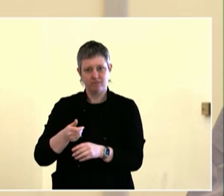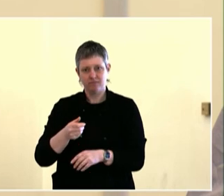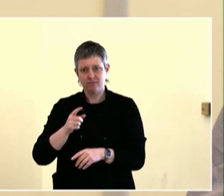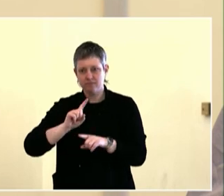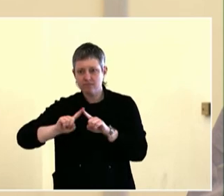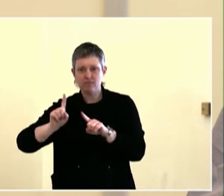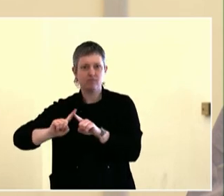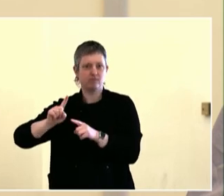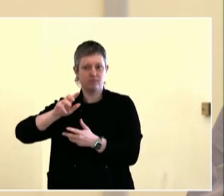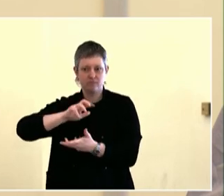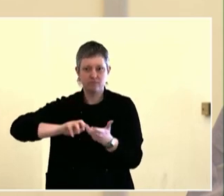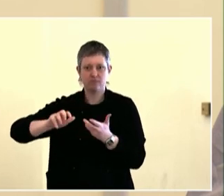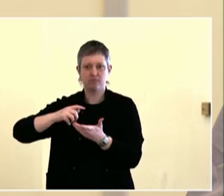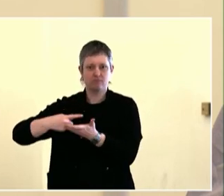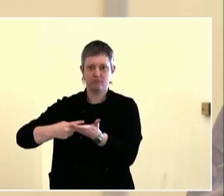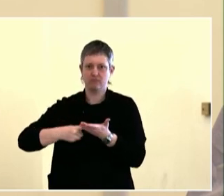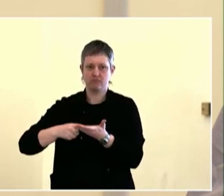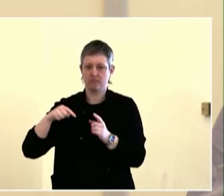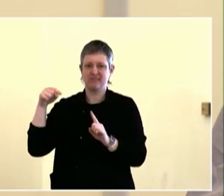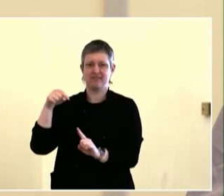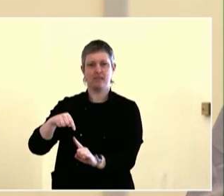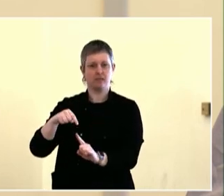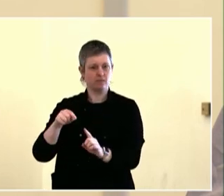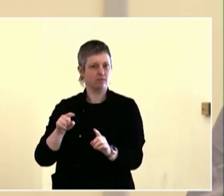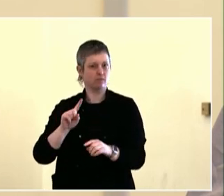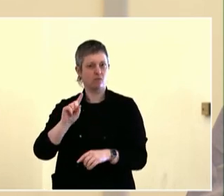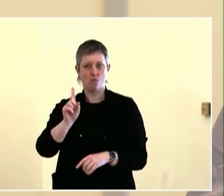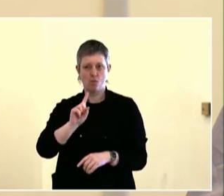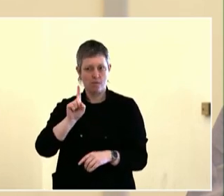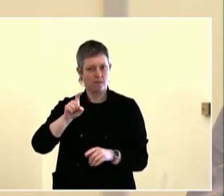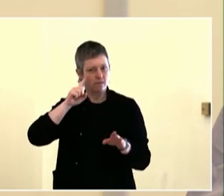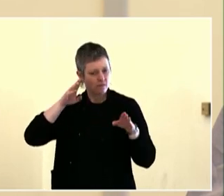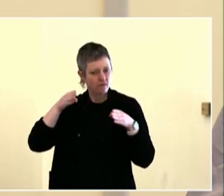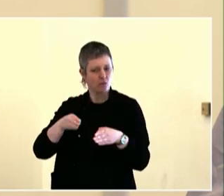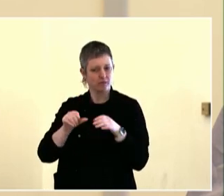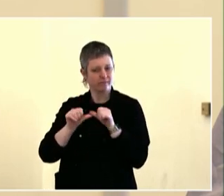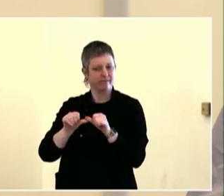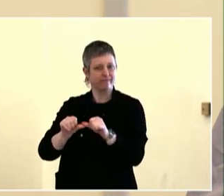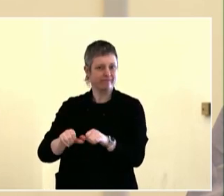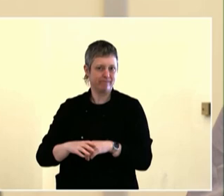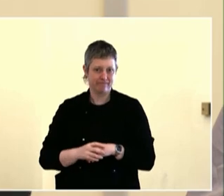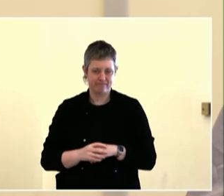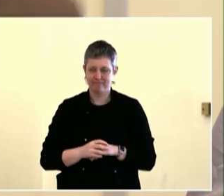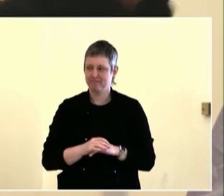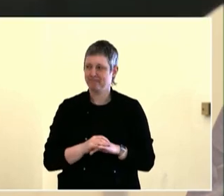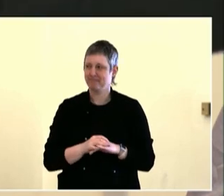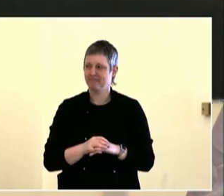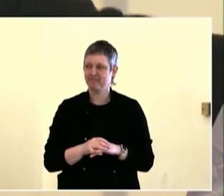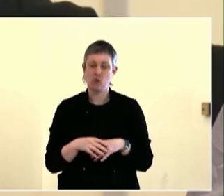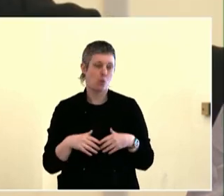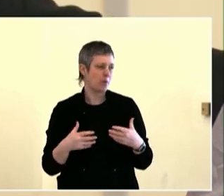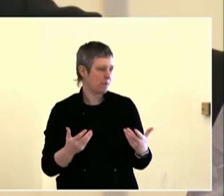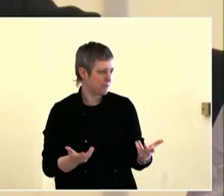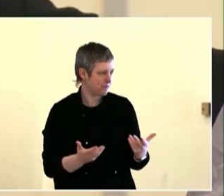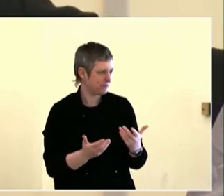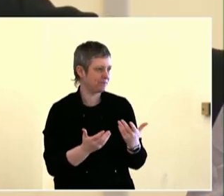If you take your mural back to Roslyn, they'll help you hang it. You'll get to eat first.